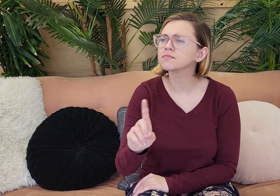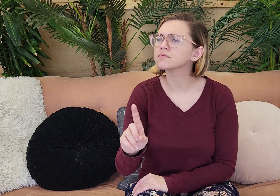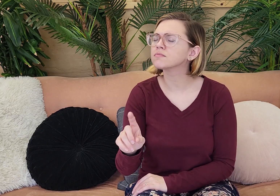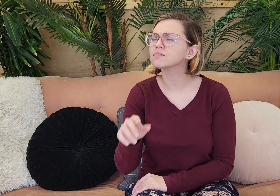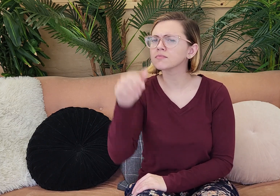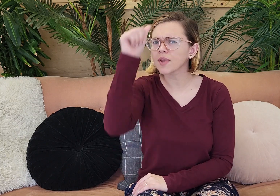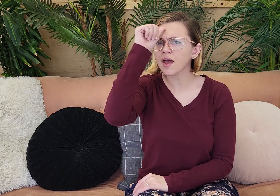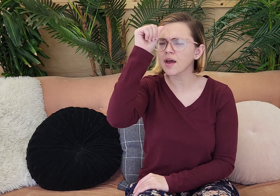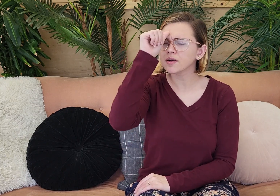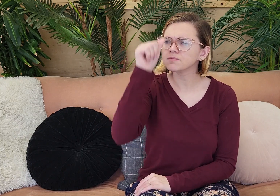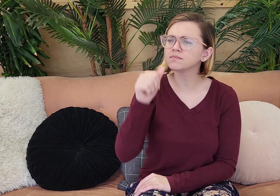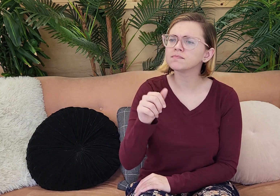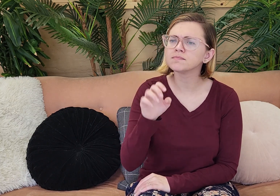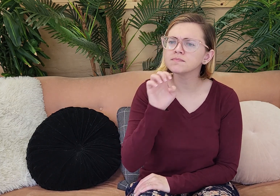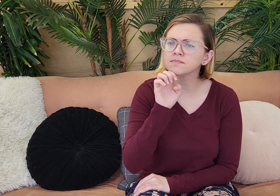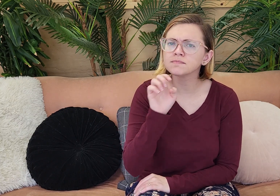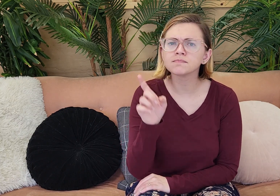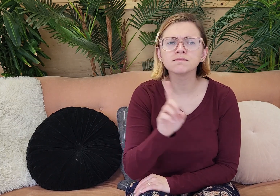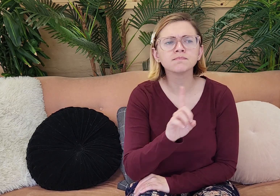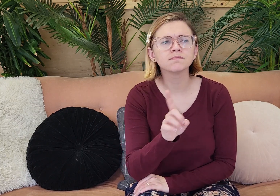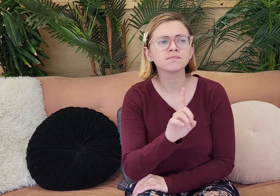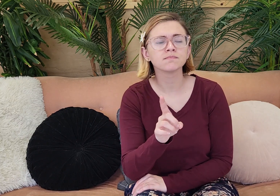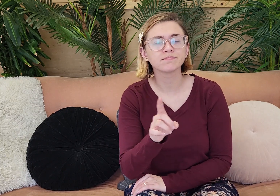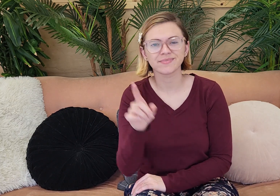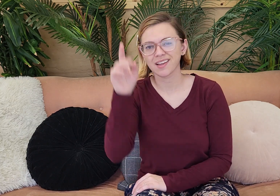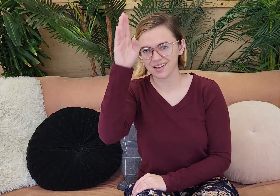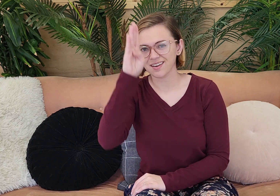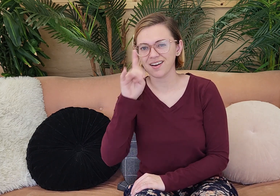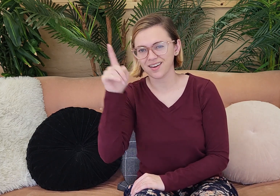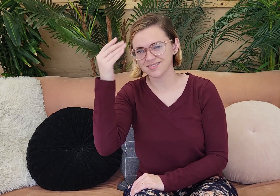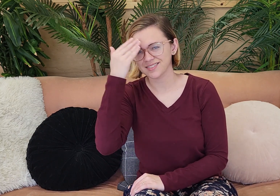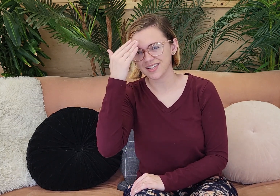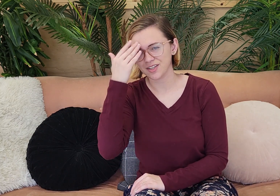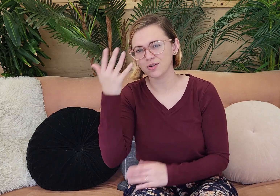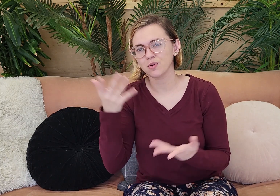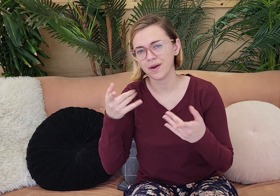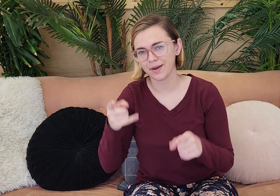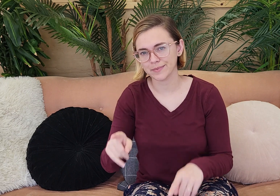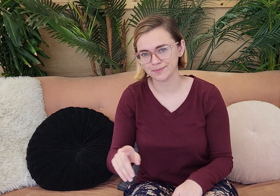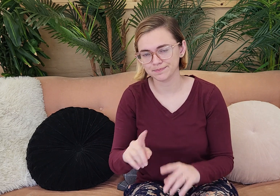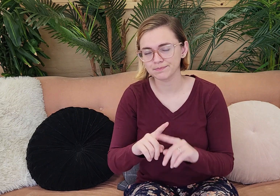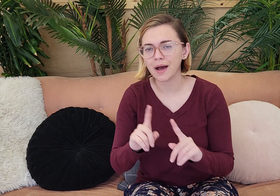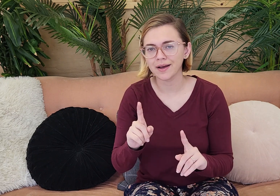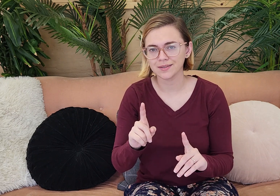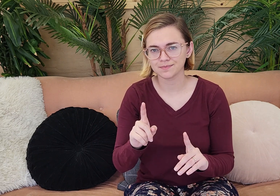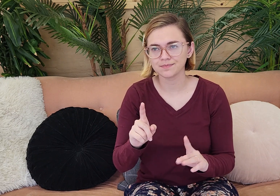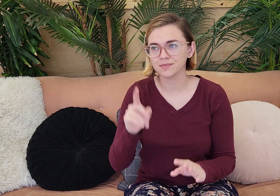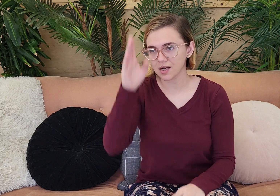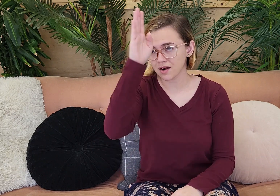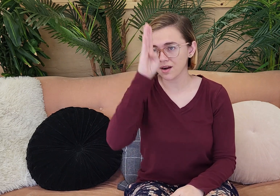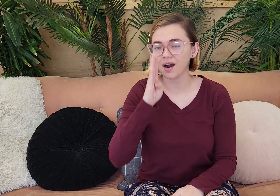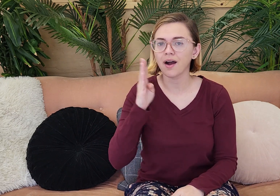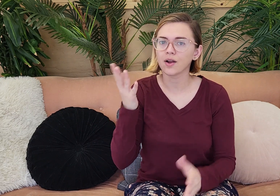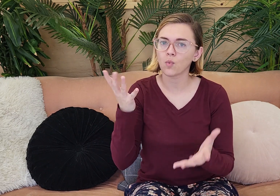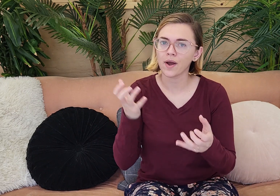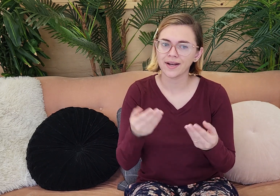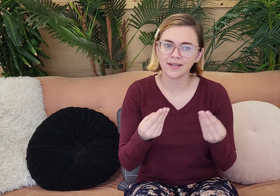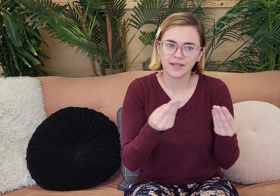asking, "Where? Where are you, Adam and Eve? Where are you?" Now God, He already knew what happened, but God he